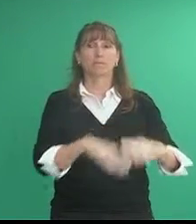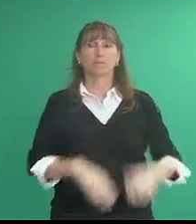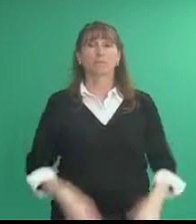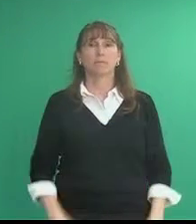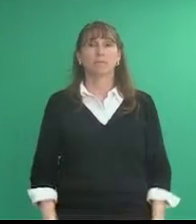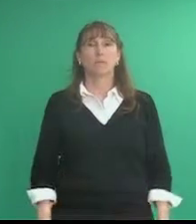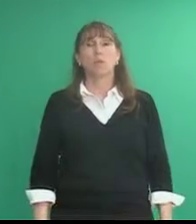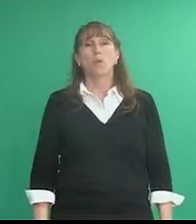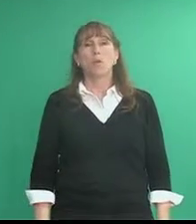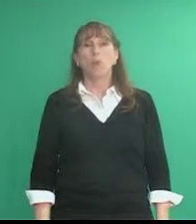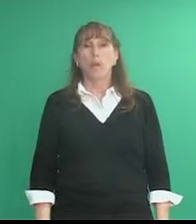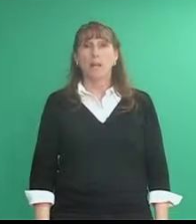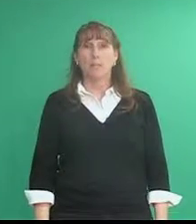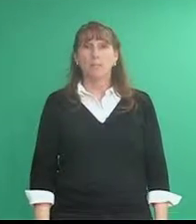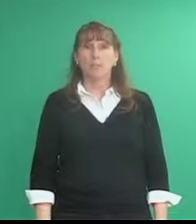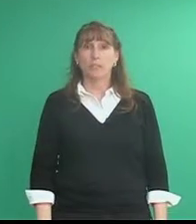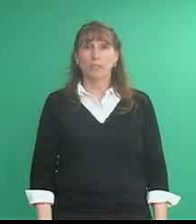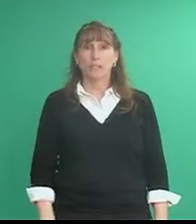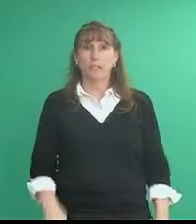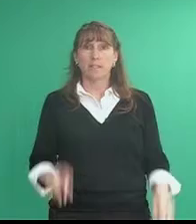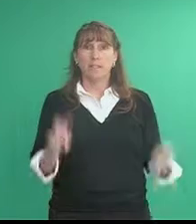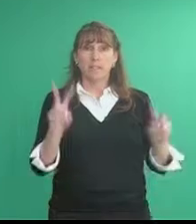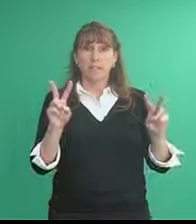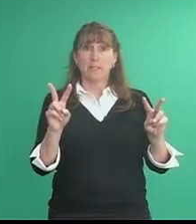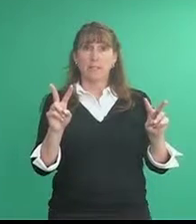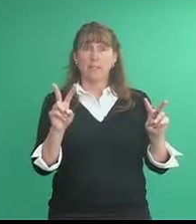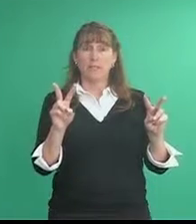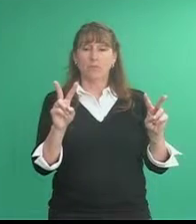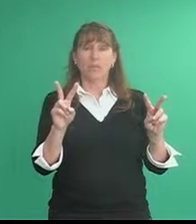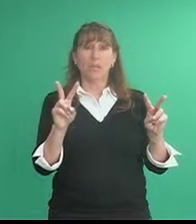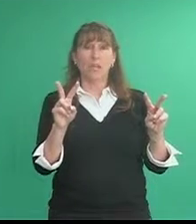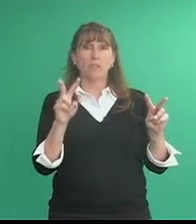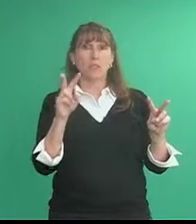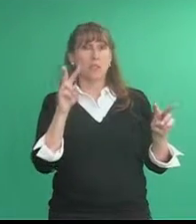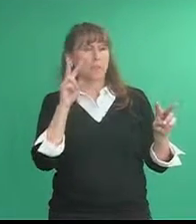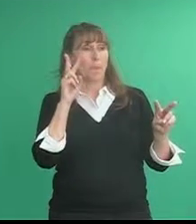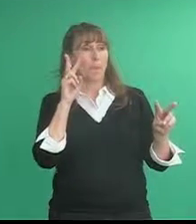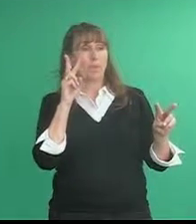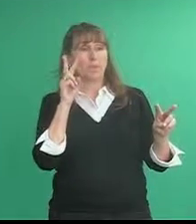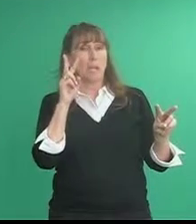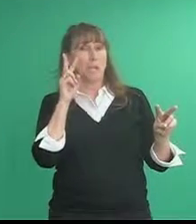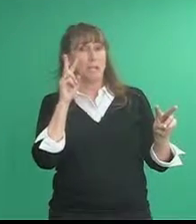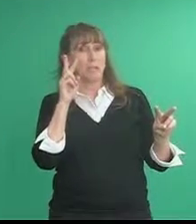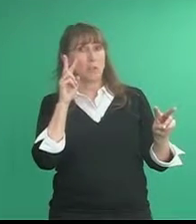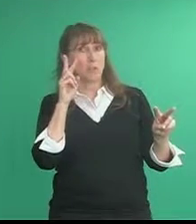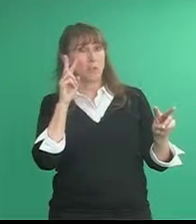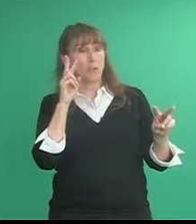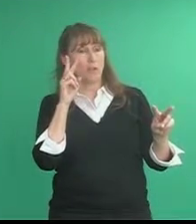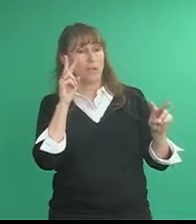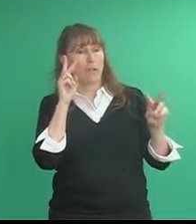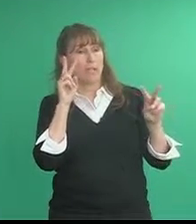watch, look at take the 2 handshape the dominant is close to your eye